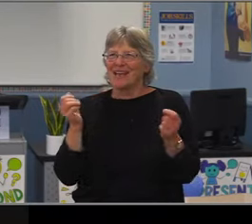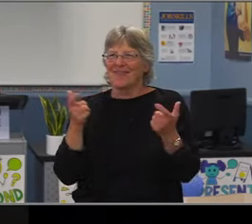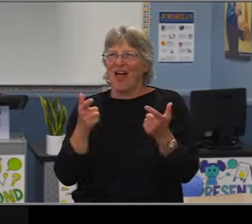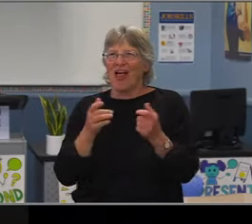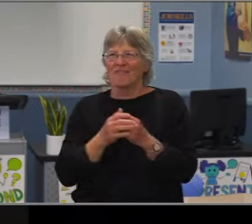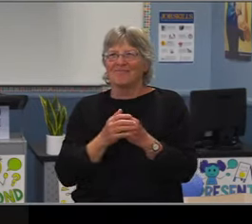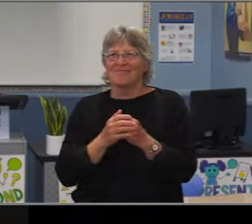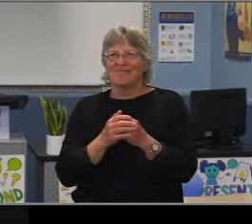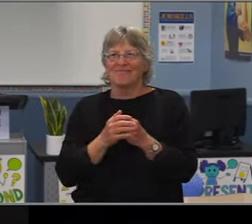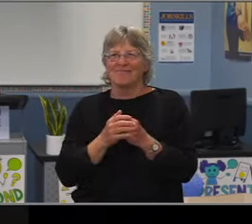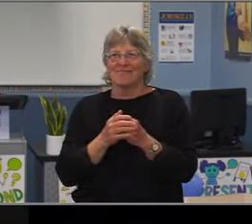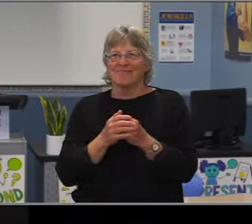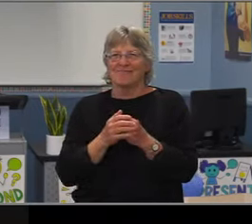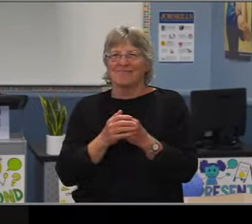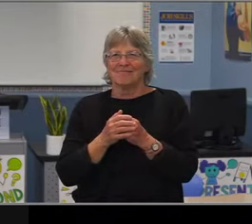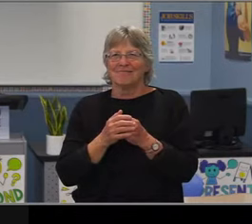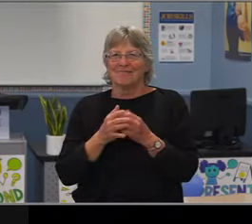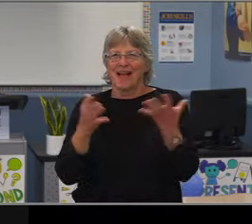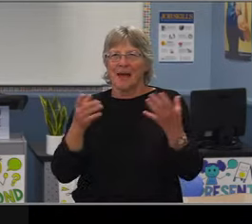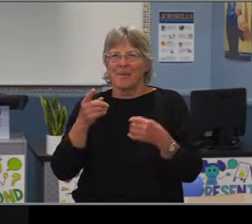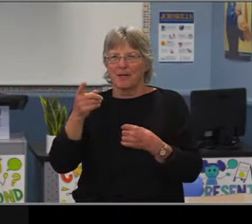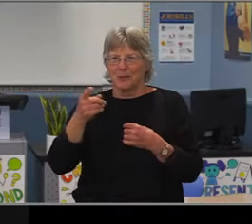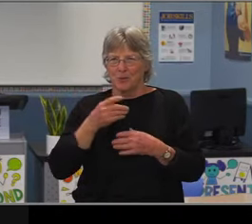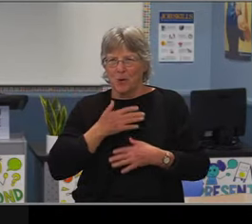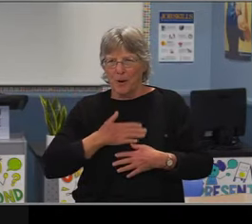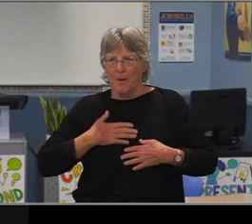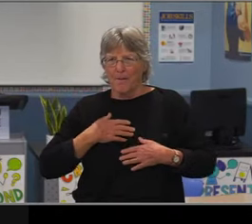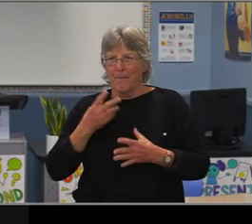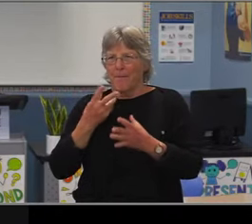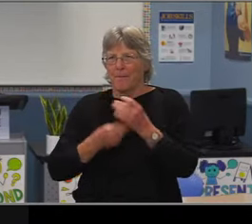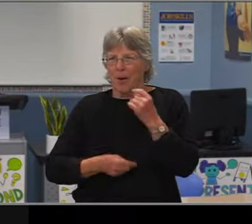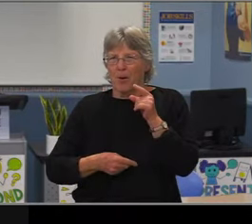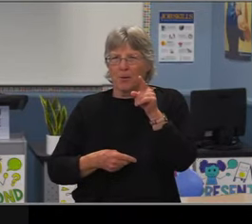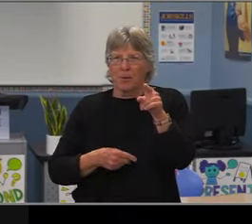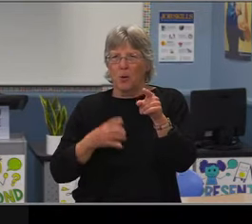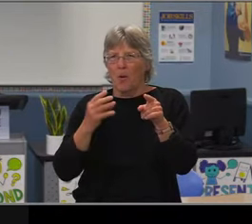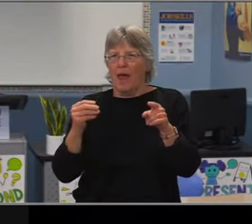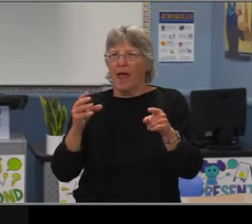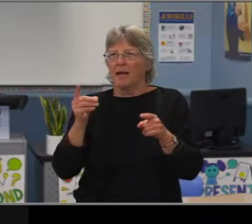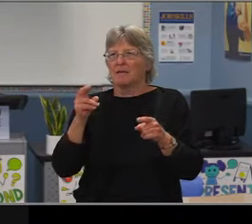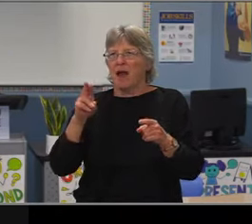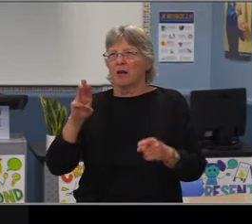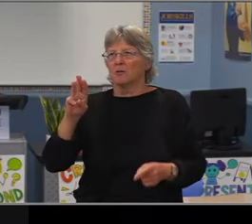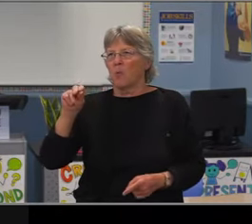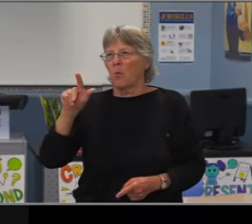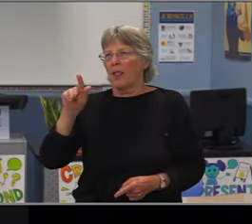Our marketing and media services have done a great job pushing that out on Instagram and Twitter and Facebook.